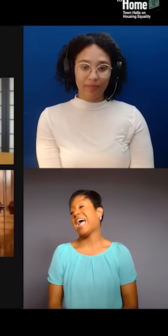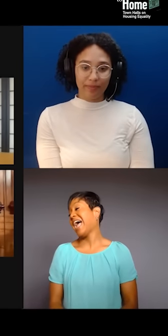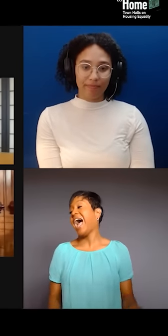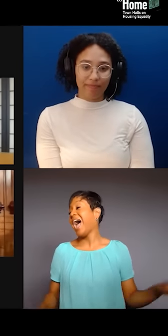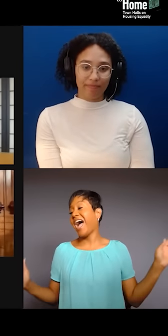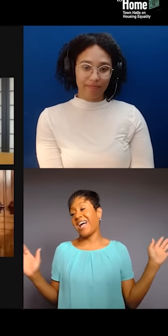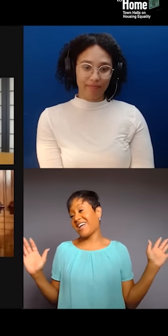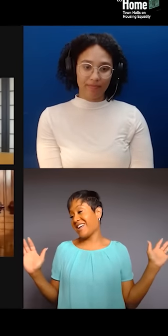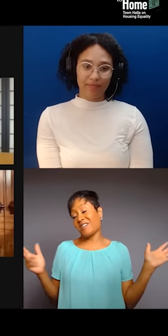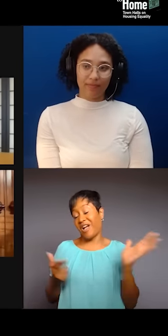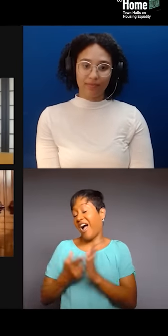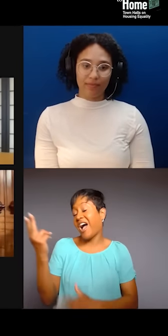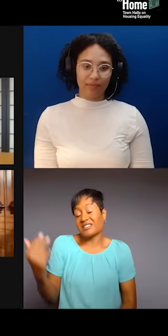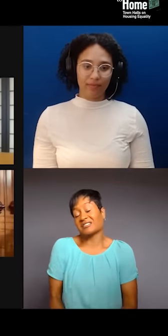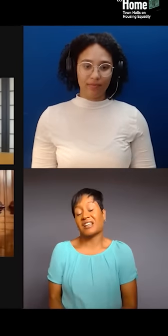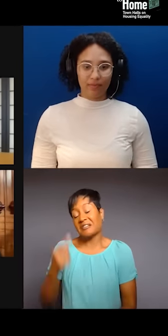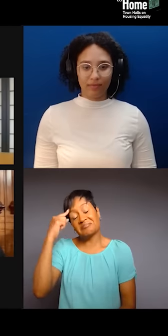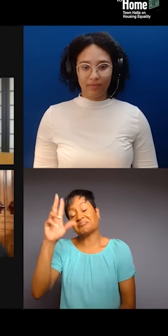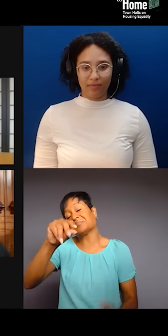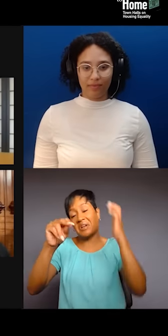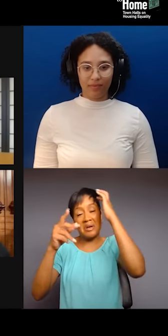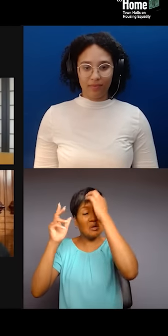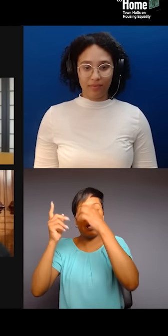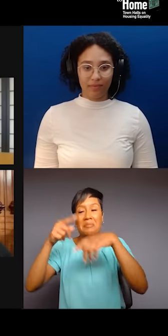But I think it will happen in levels, you know what I mean?